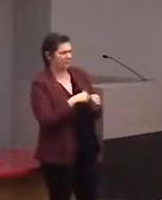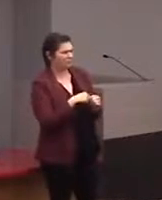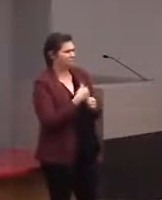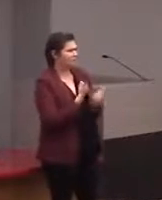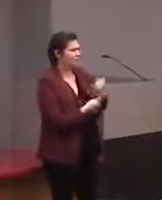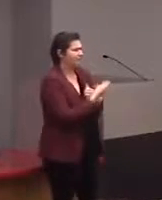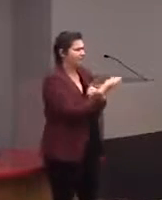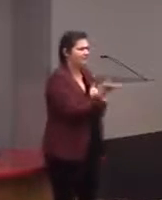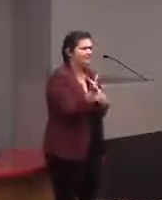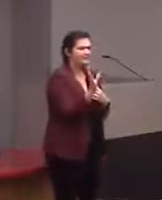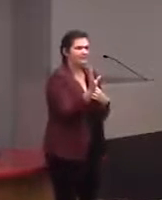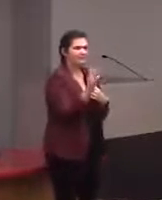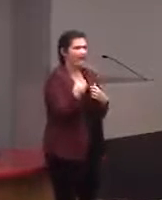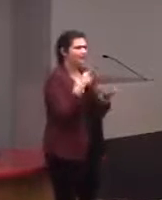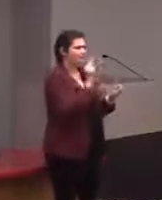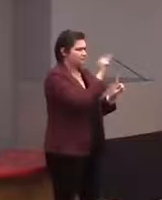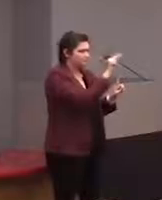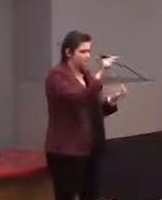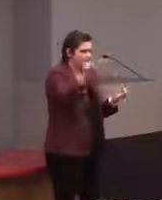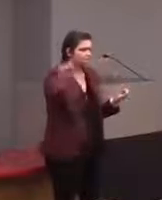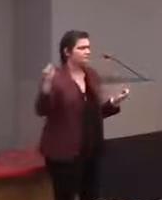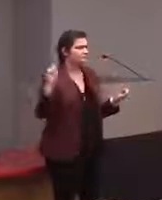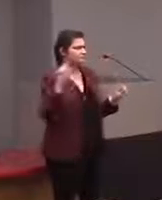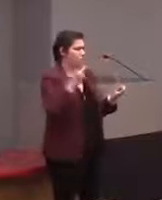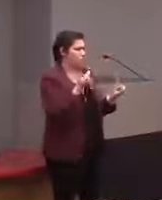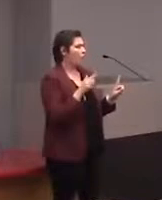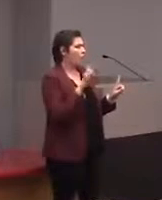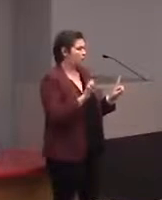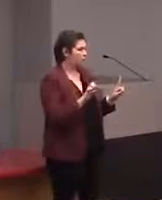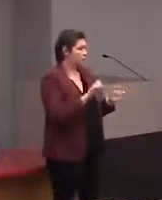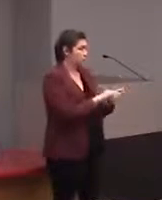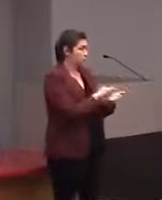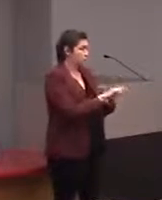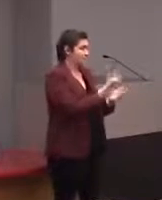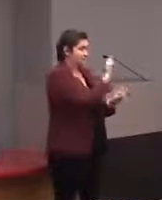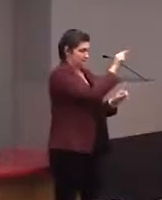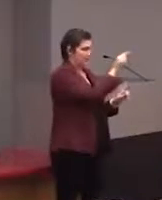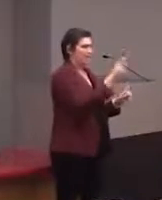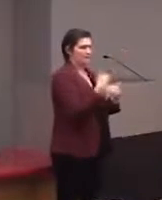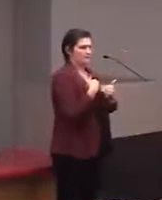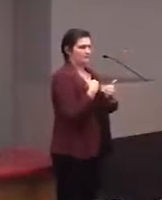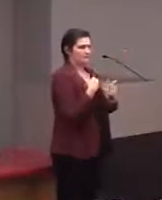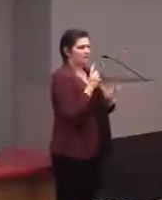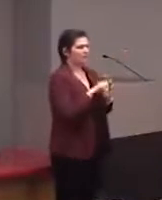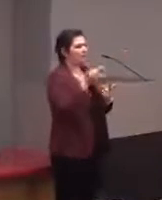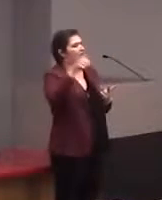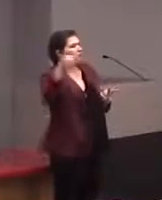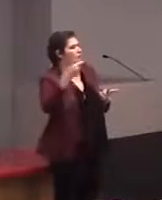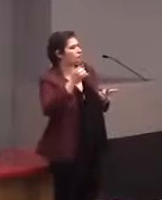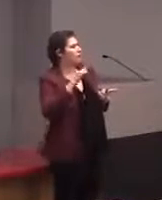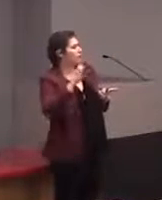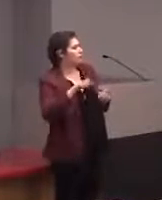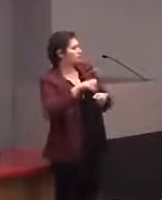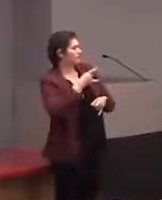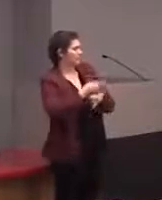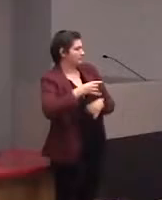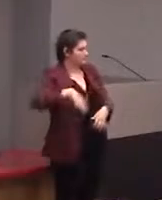We have these all over the place, now in Google, New York City campus, and also in other Google campuses.